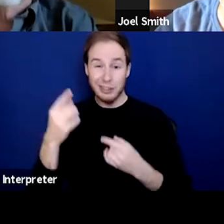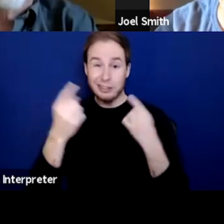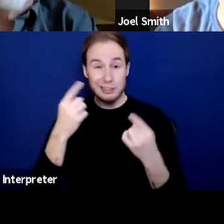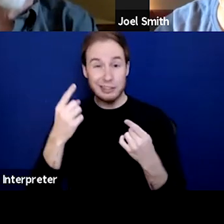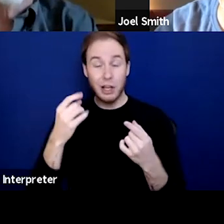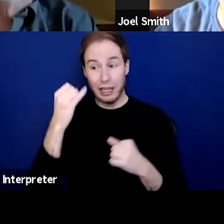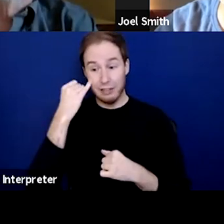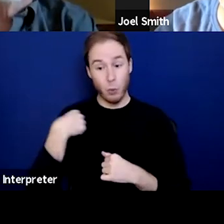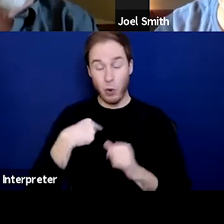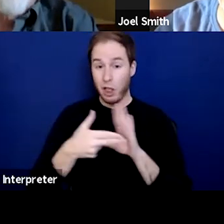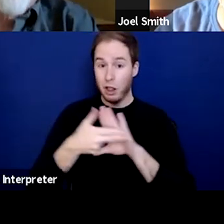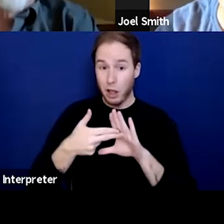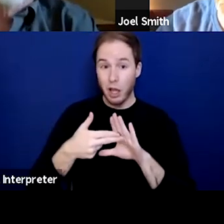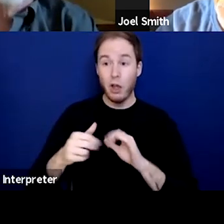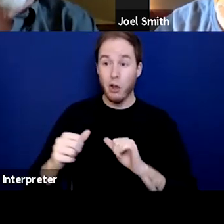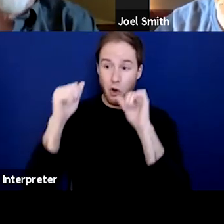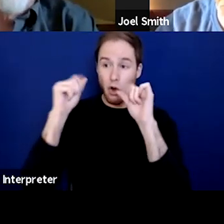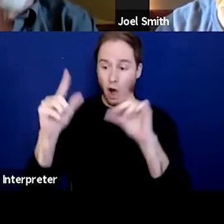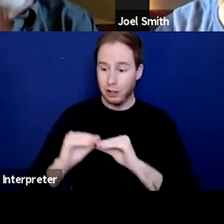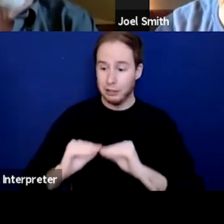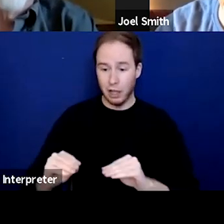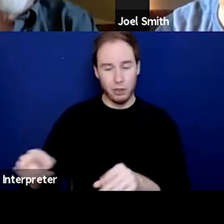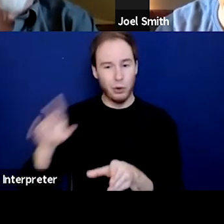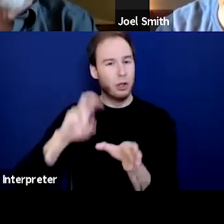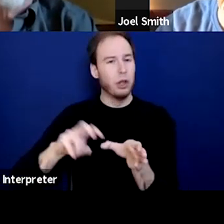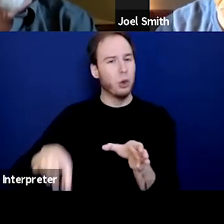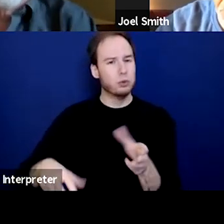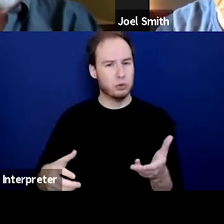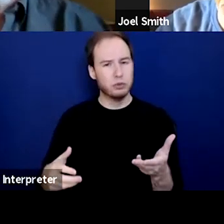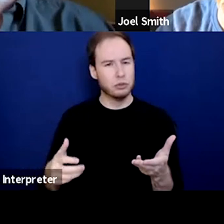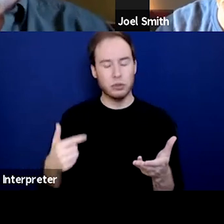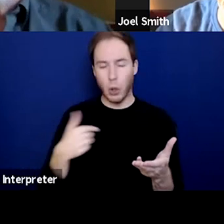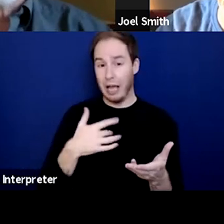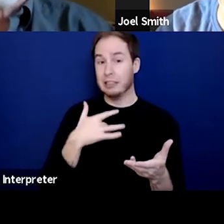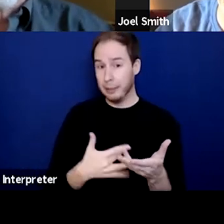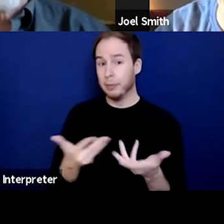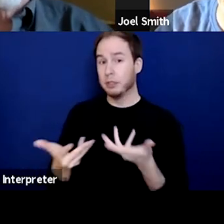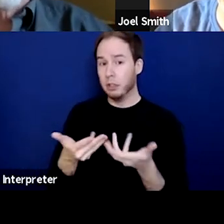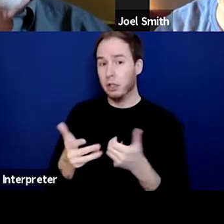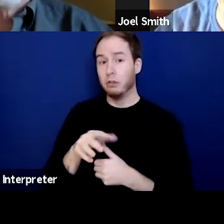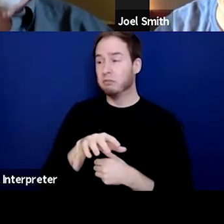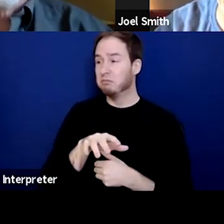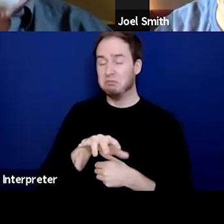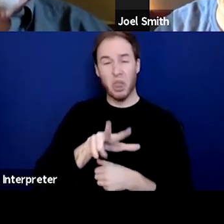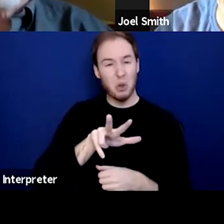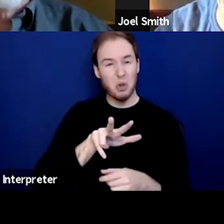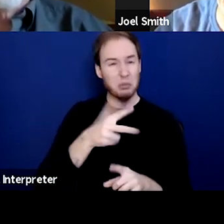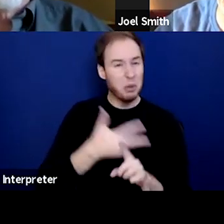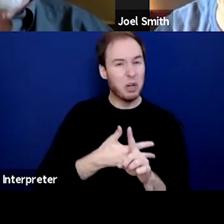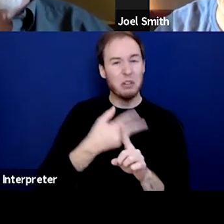So, I've worked with people for three to four or five months to a year before they're ready. And it's about relationship.